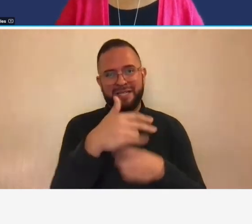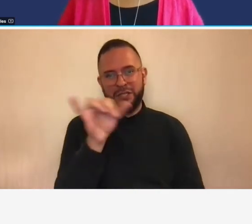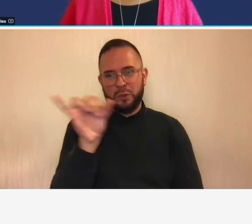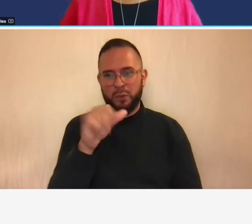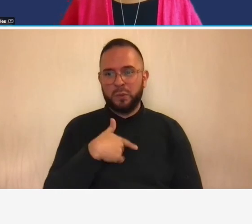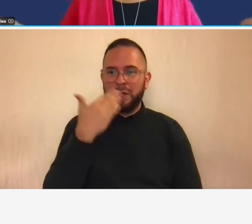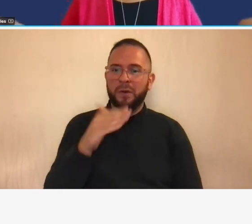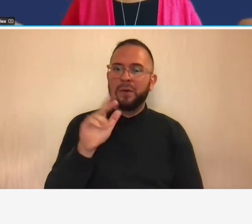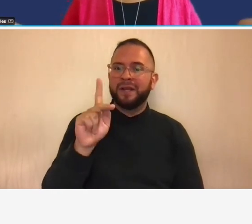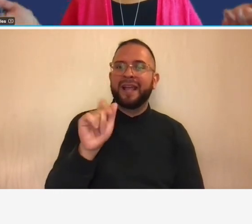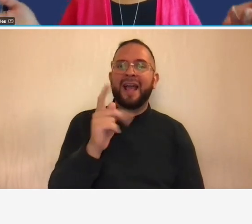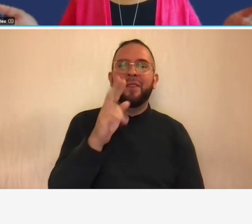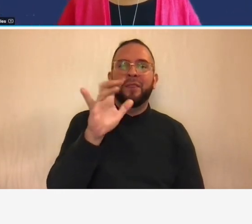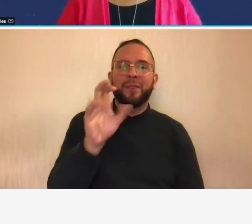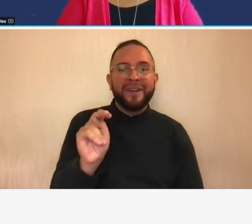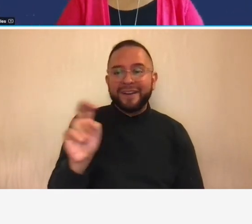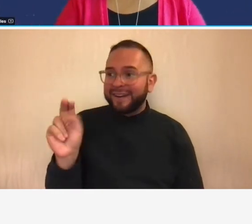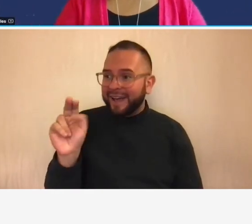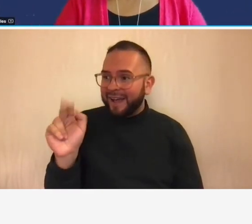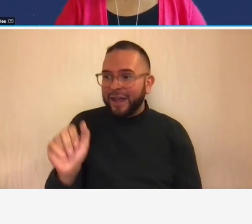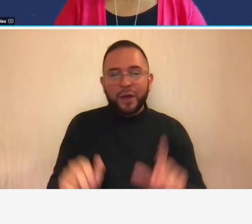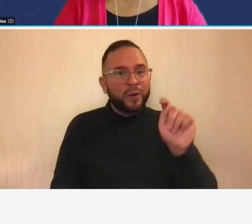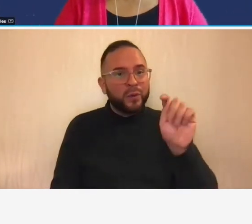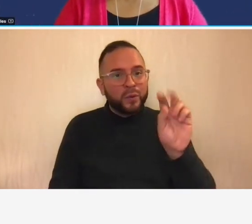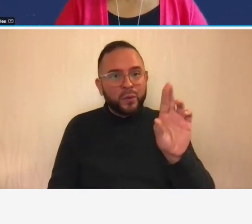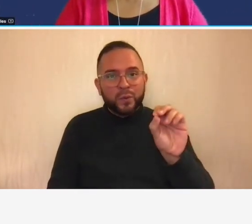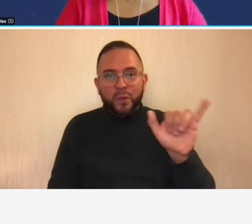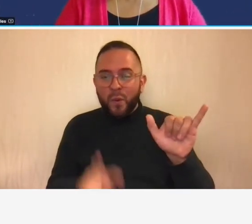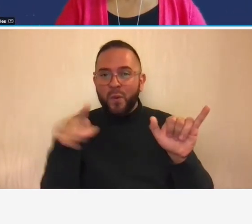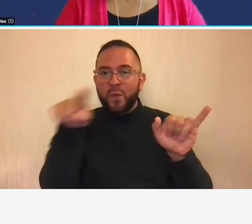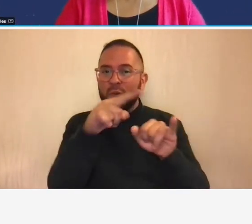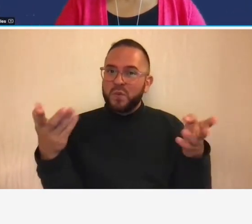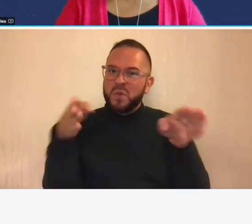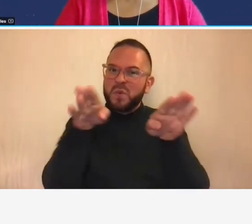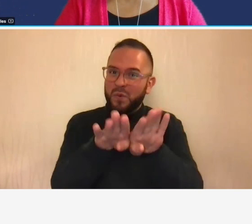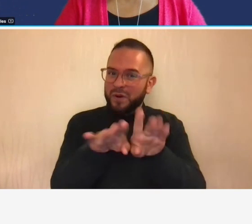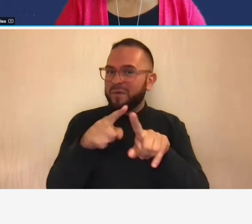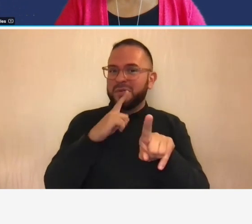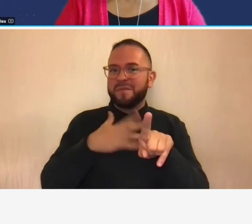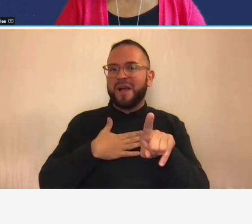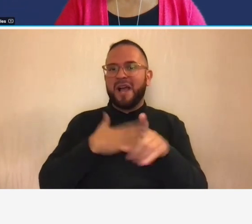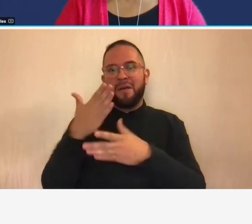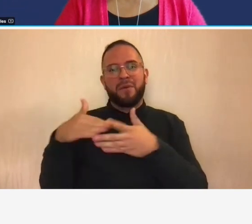any closing remarks or not or troy but this is it for my presentation